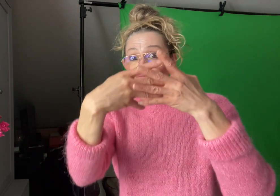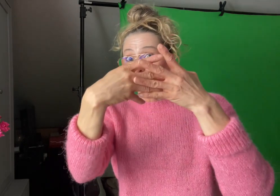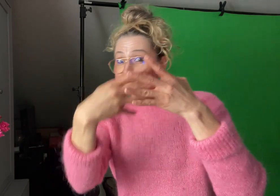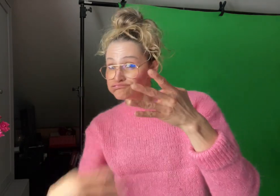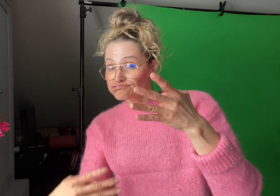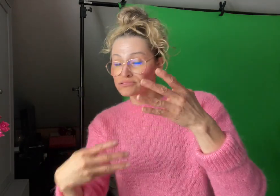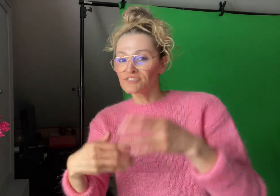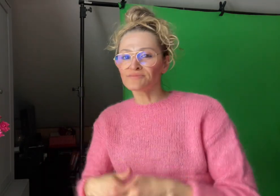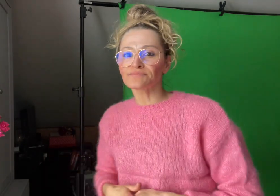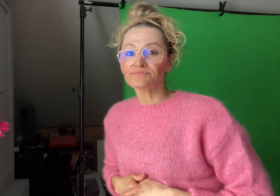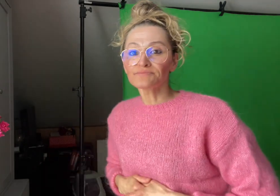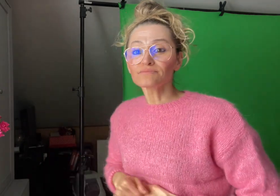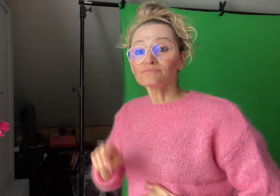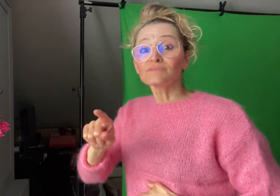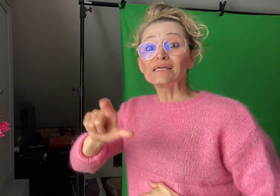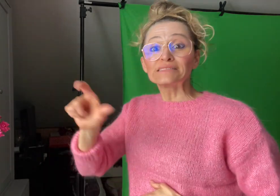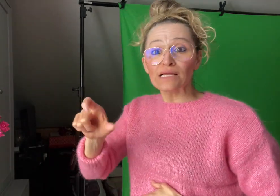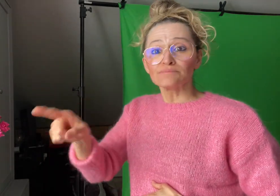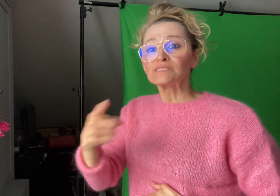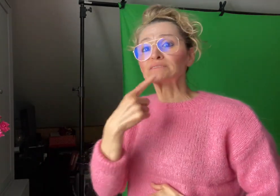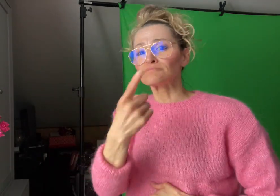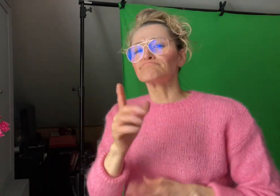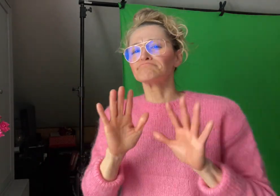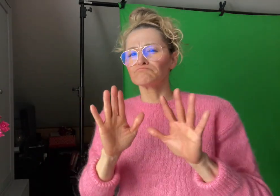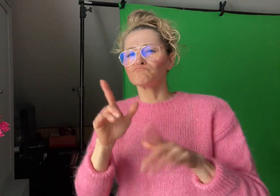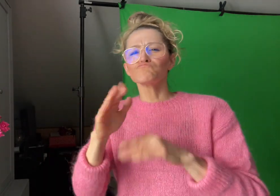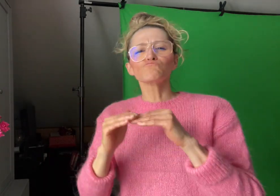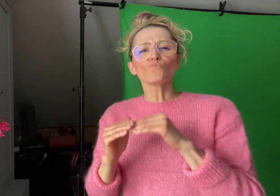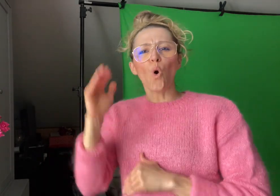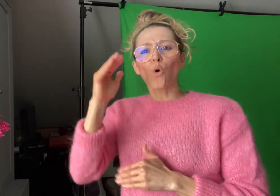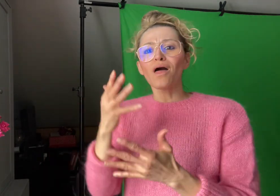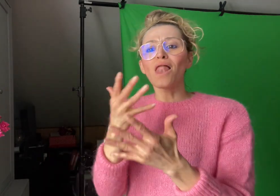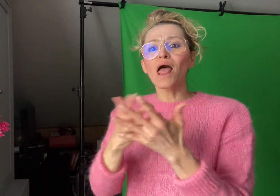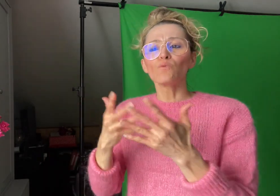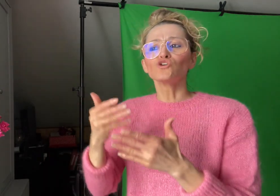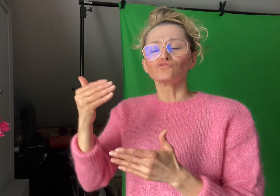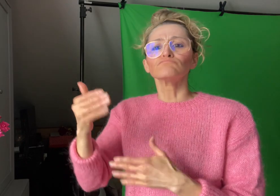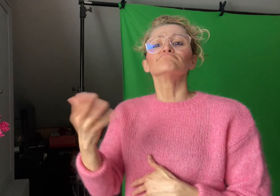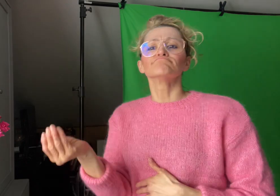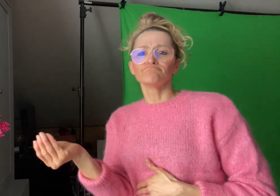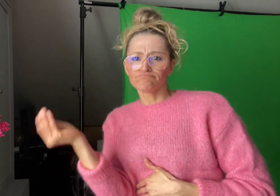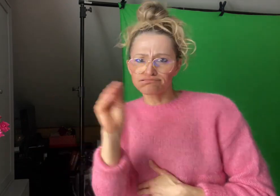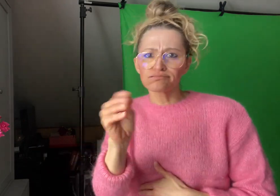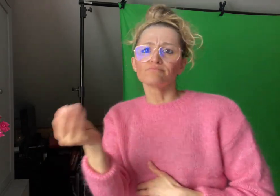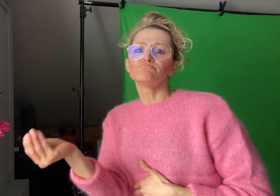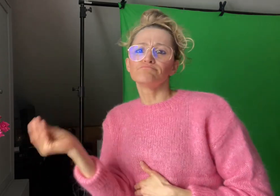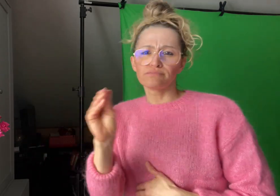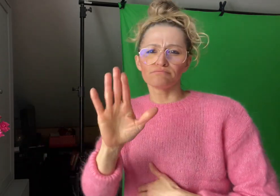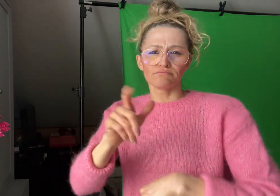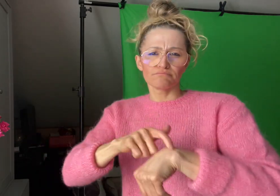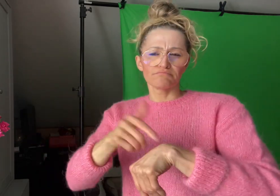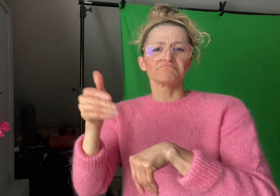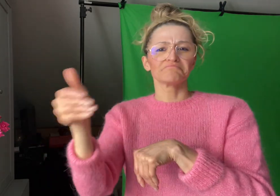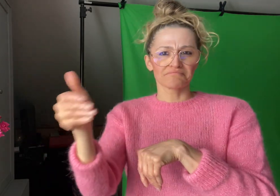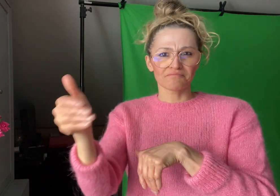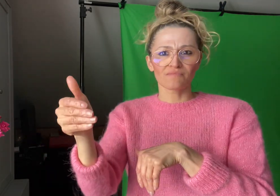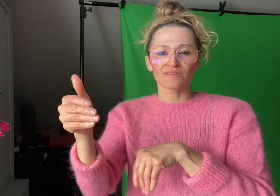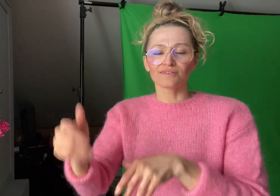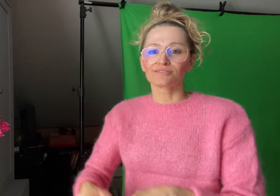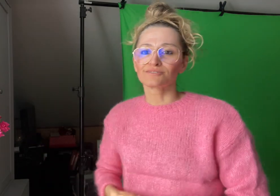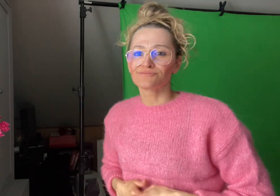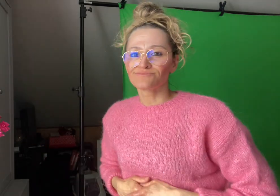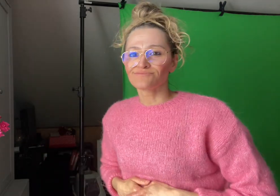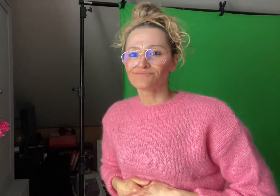Instagram says more languages will be added soon.